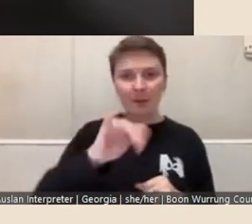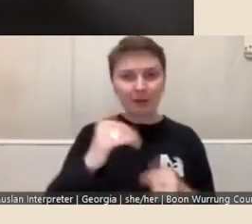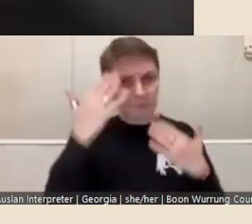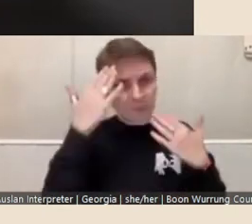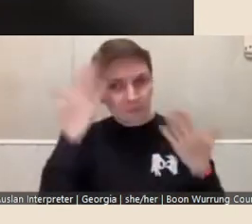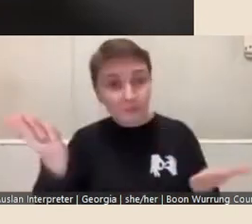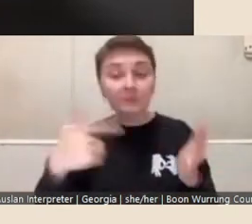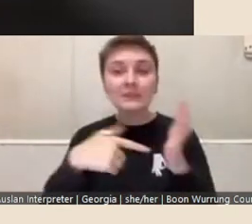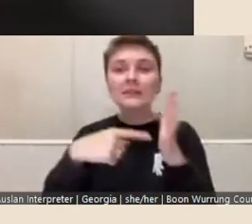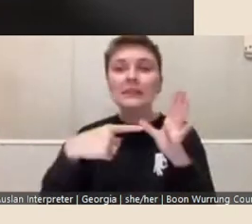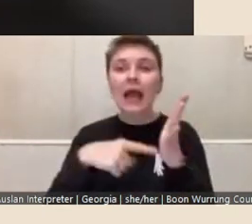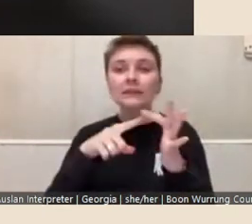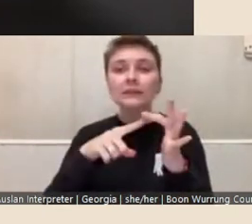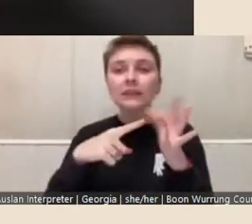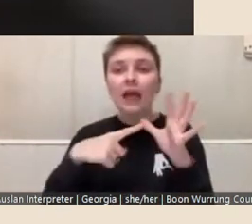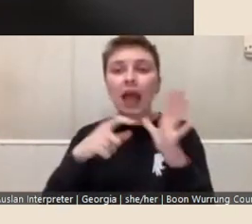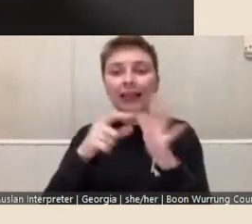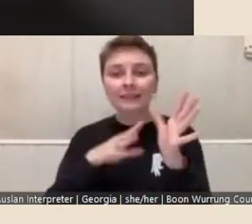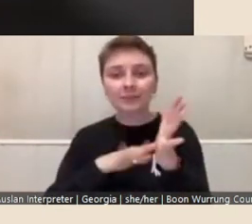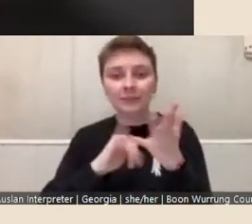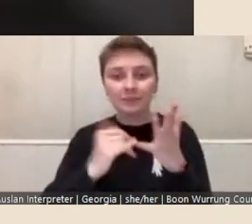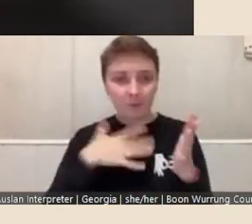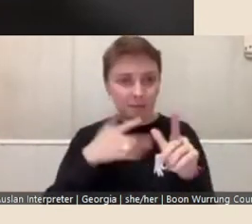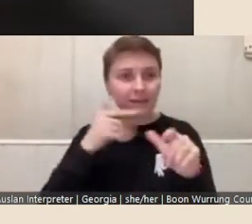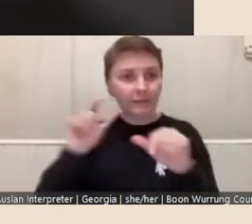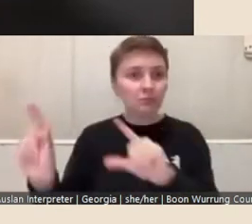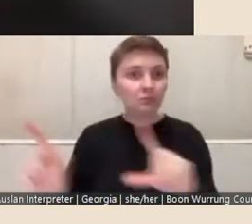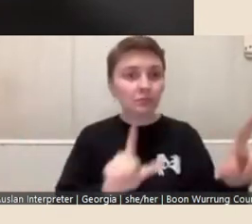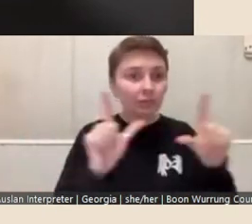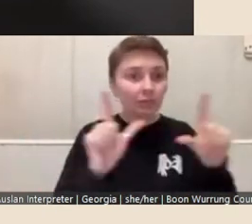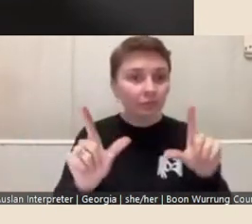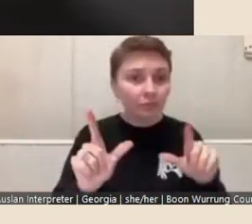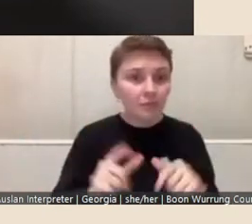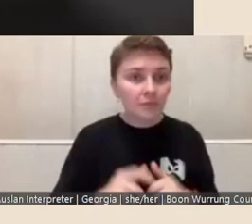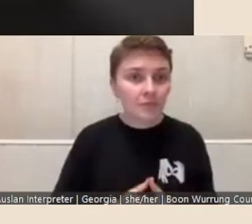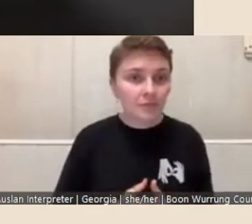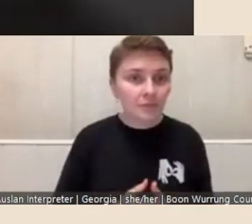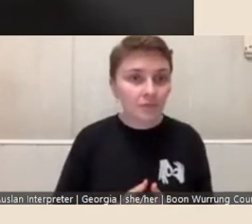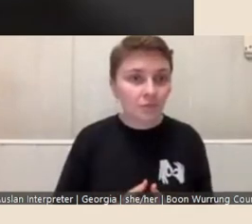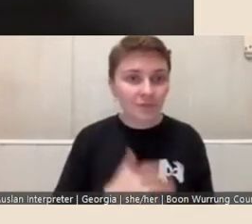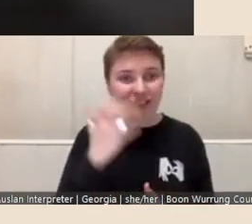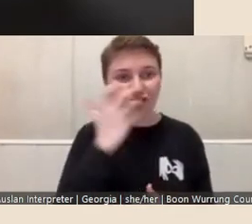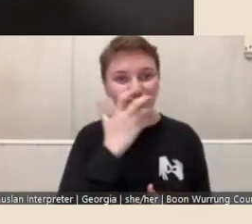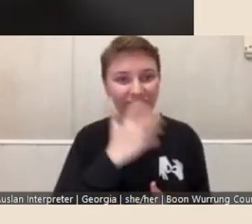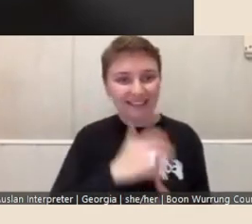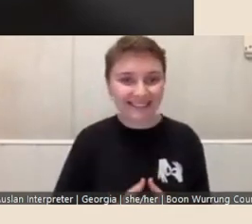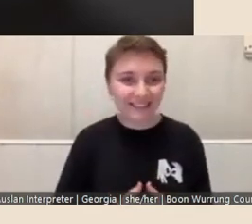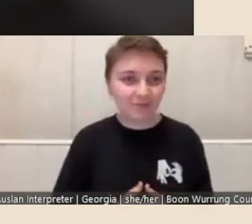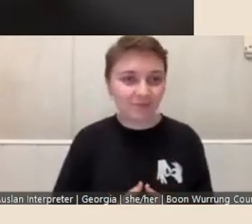we might want to move the slides along , sorry. Maybe I should have mentioned that earlier.